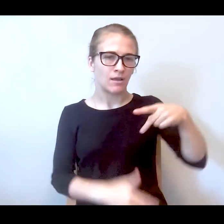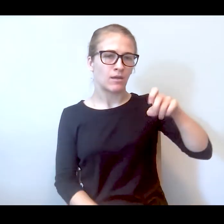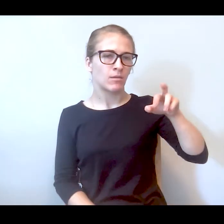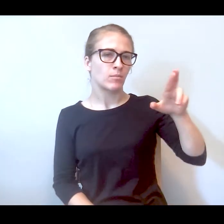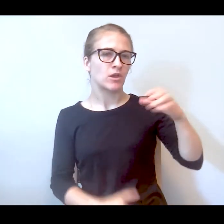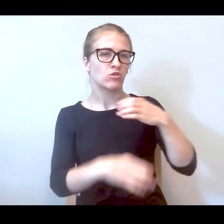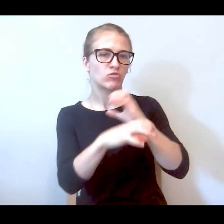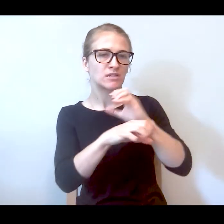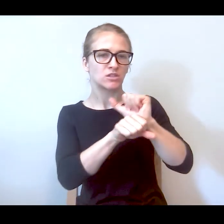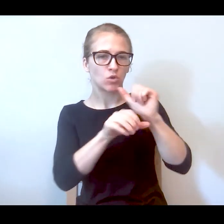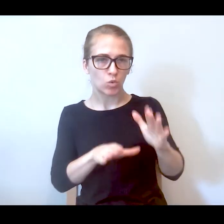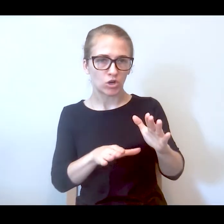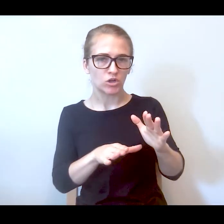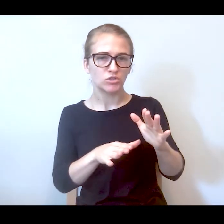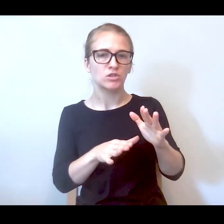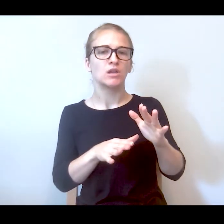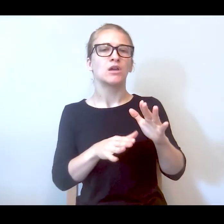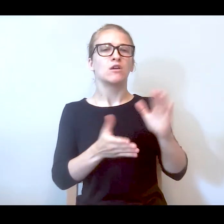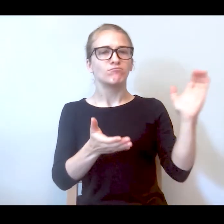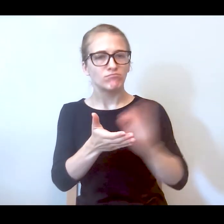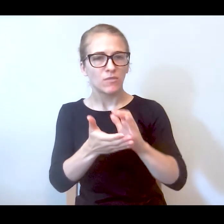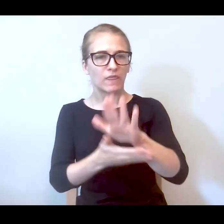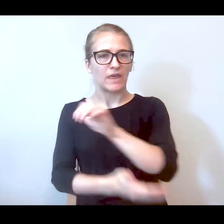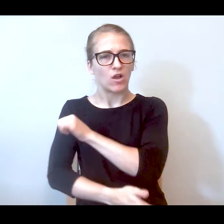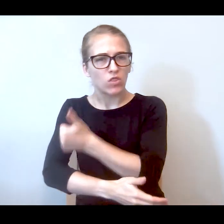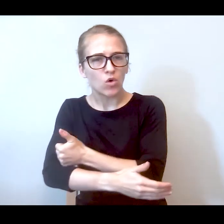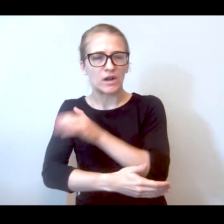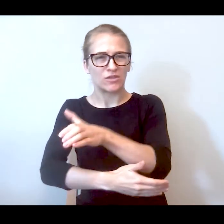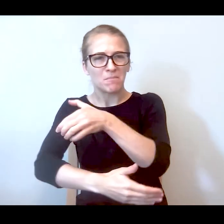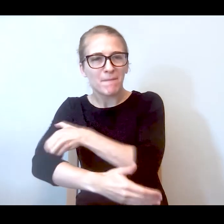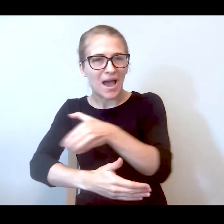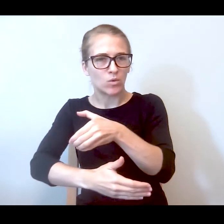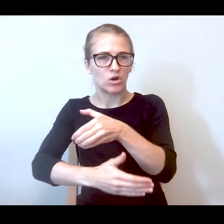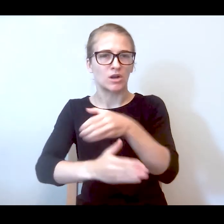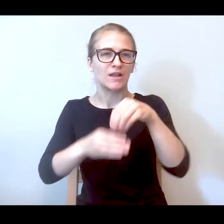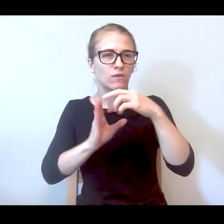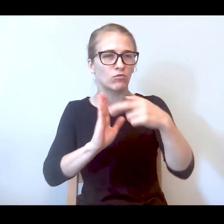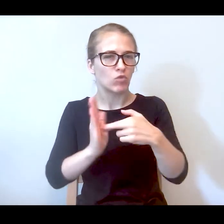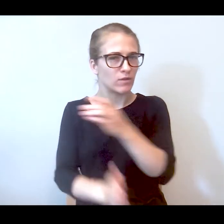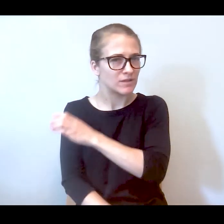undermining their authority as clinicians and honestly probably running them out of jobs, but